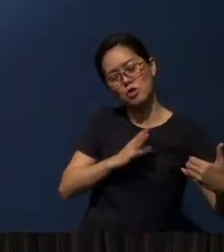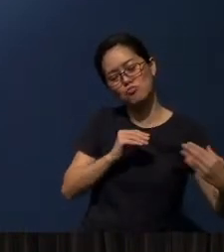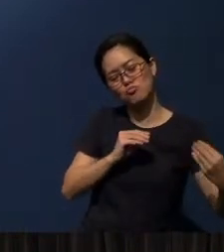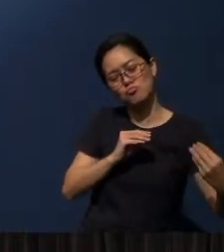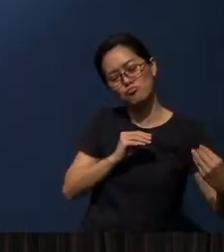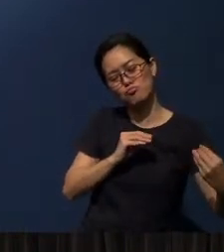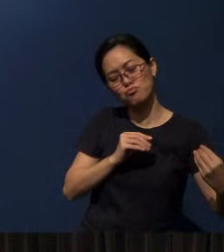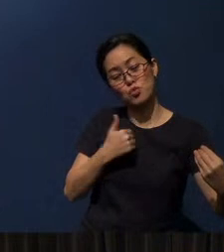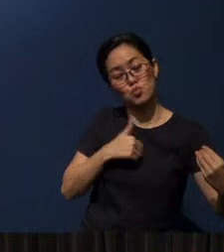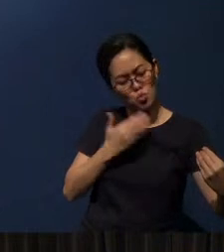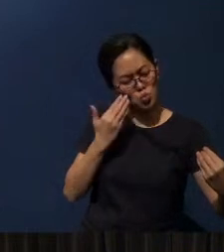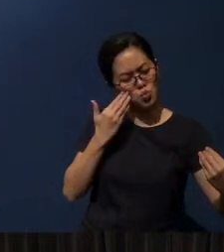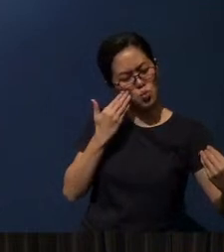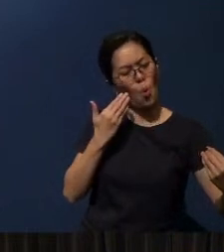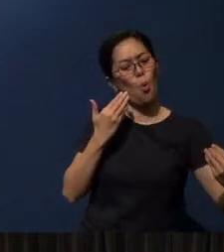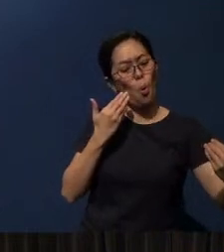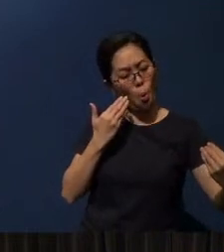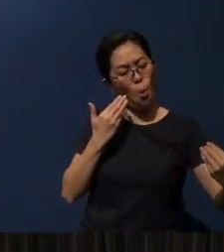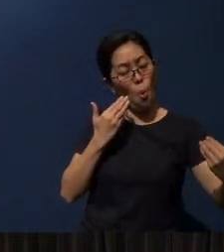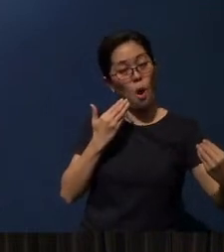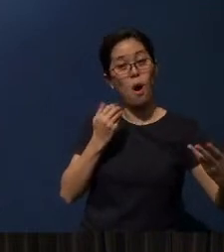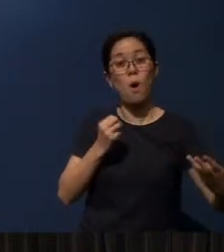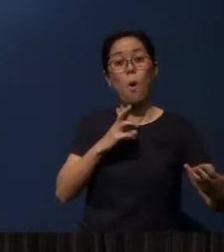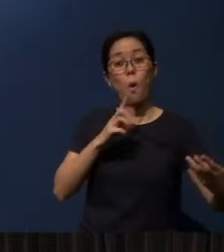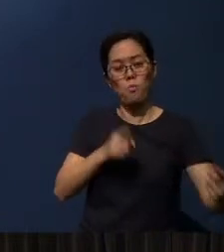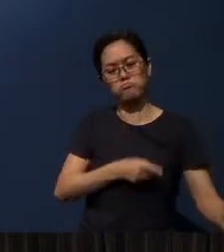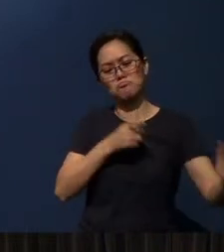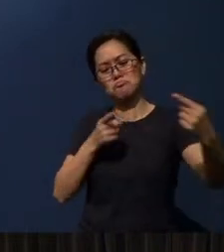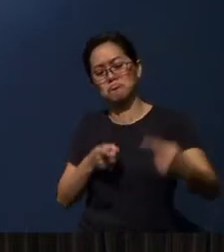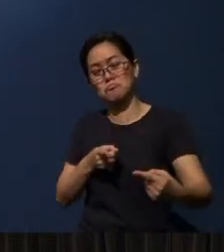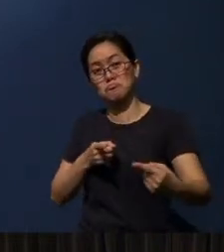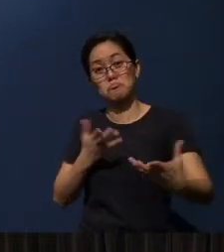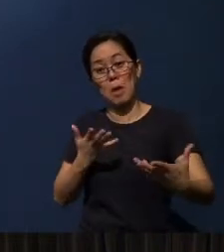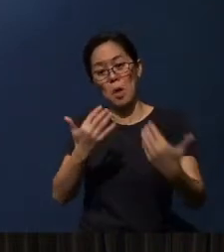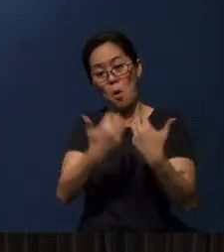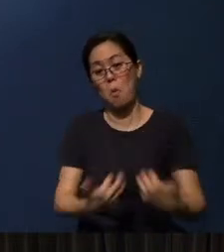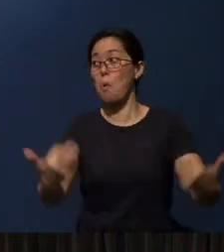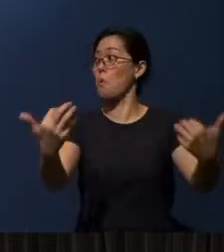and we come to hear about the Gospel. Or this might even be in an auditorium like this,